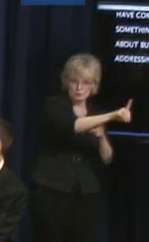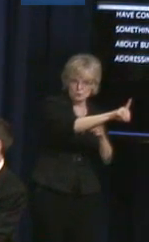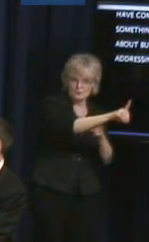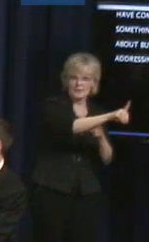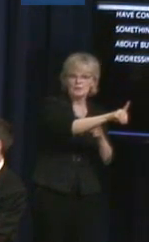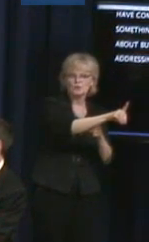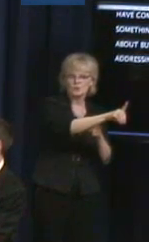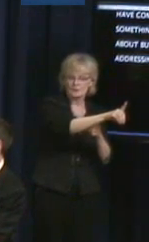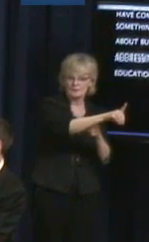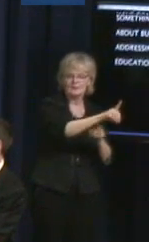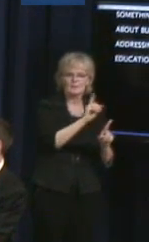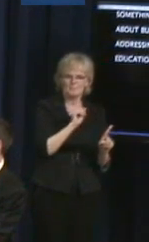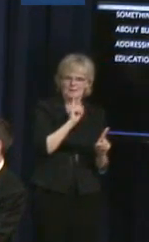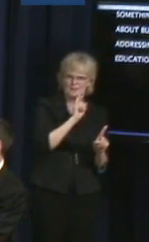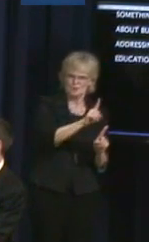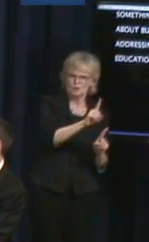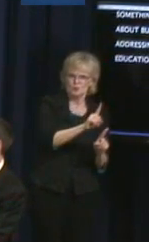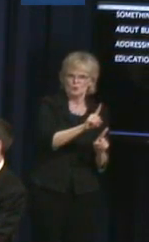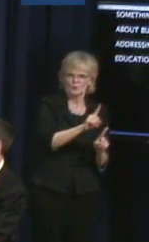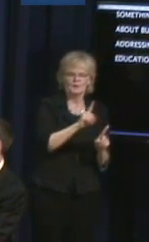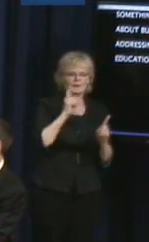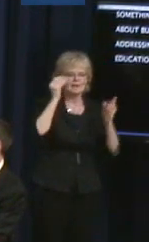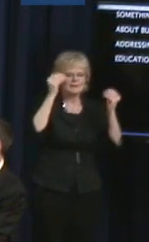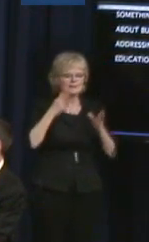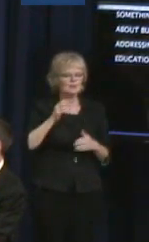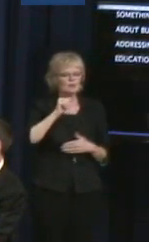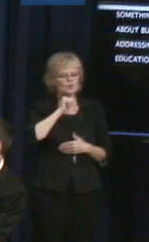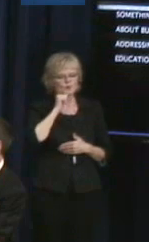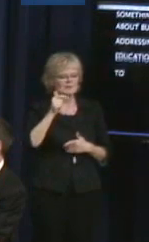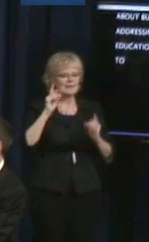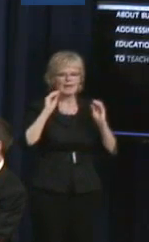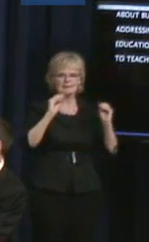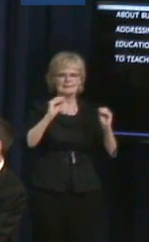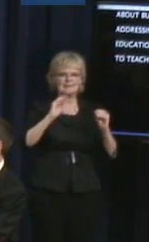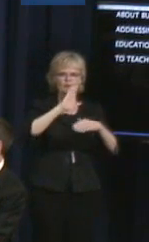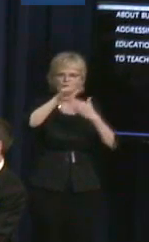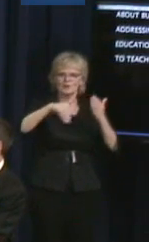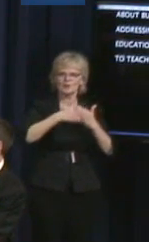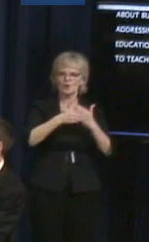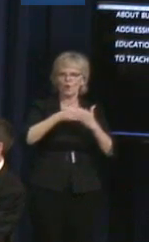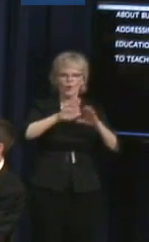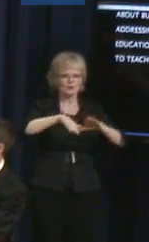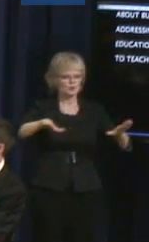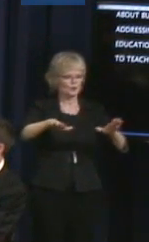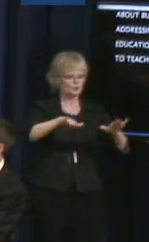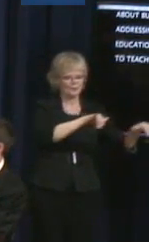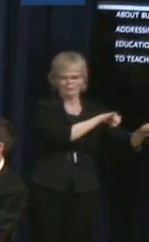Ensuring that a teacher isn't looking to teach all children the same way is critical, whether there are